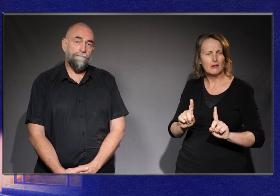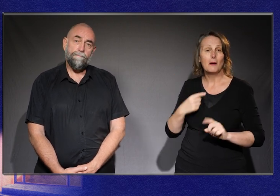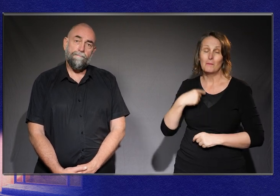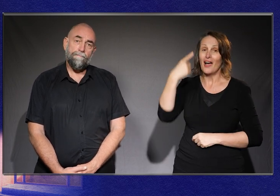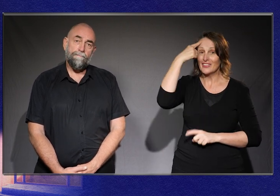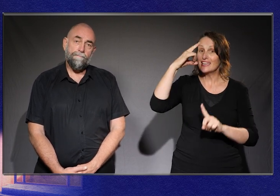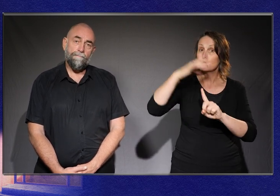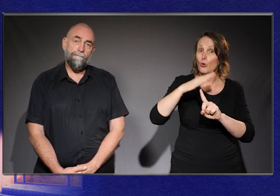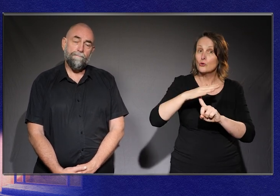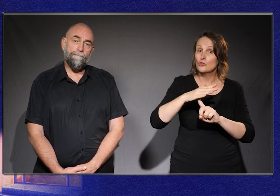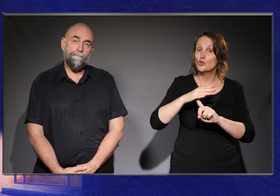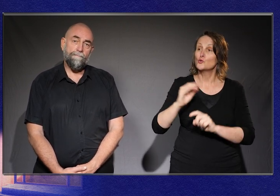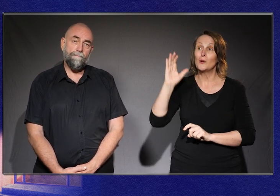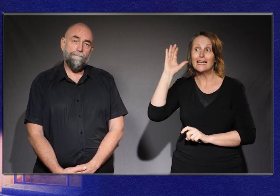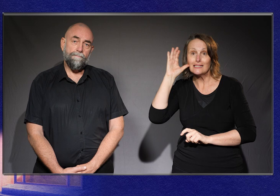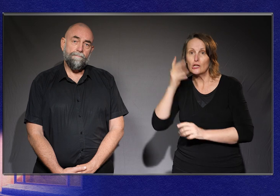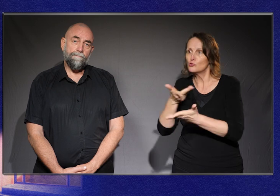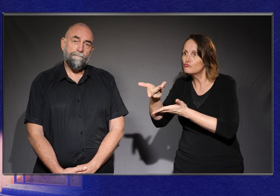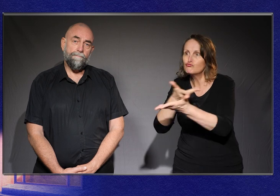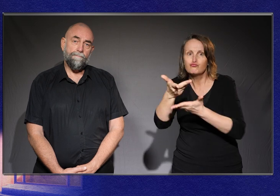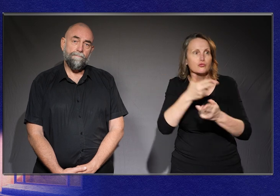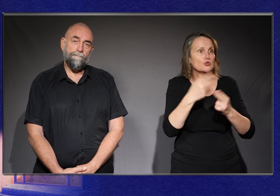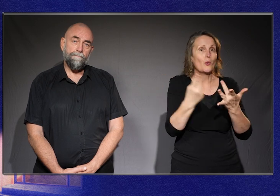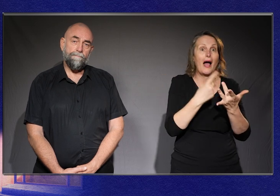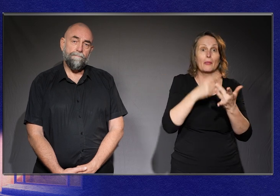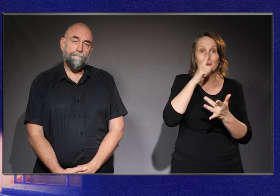people with disability, particularly deaf adults.